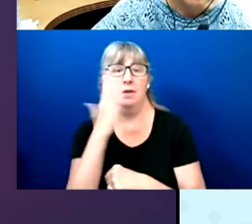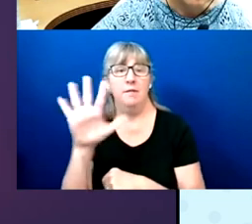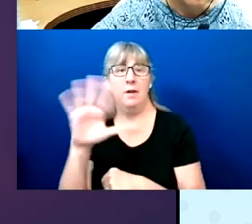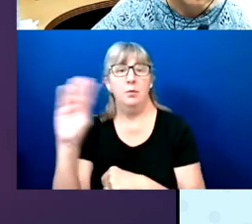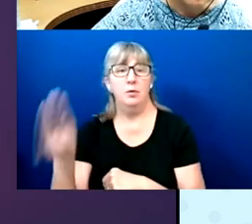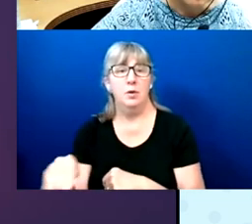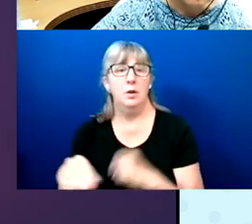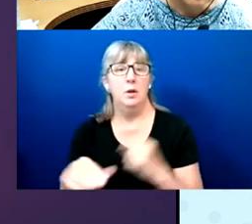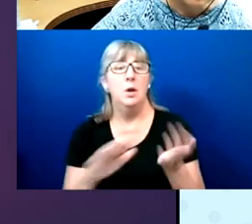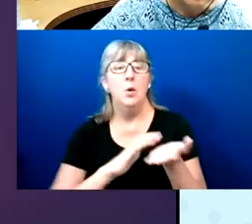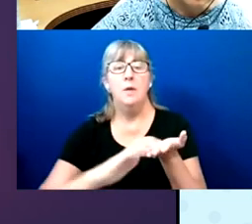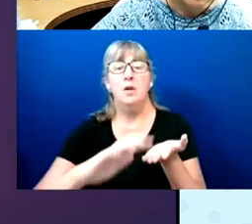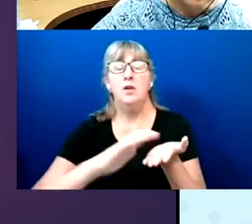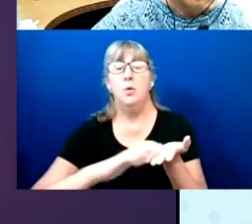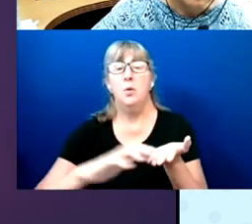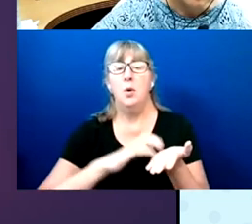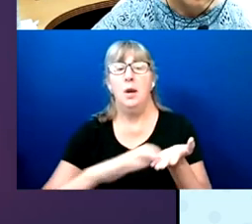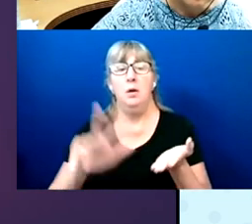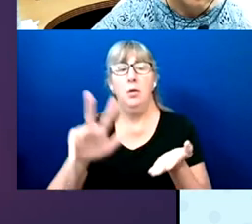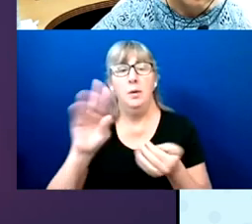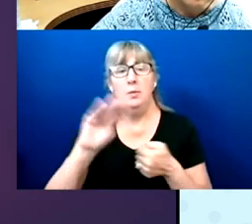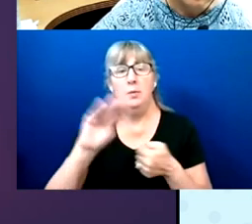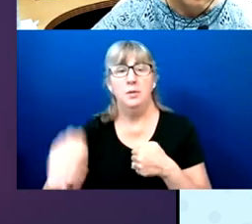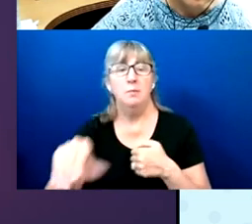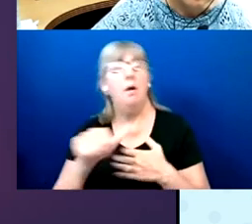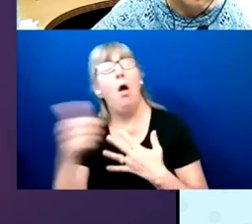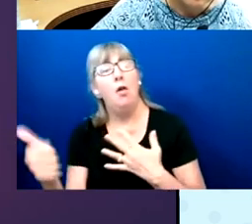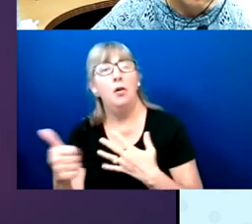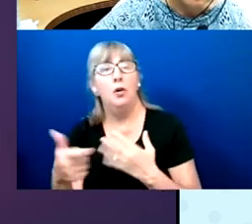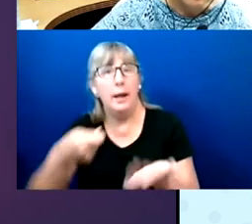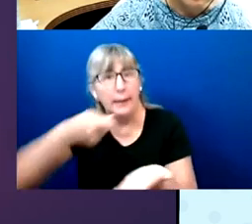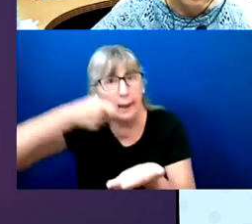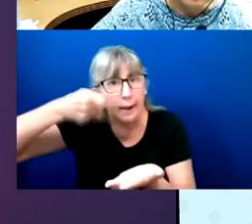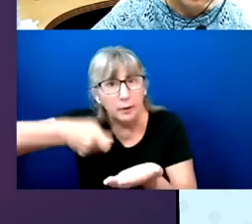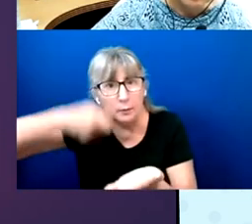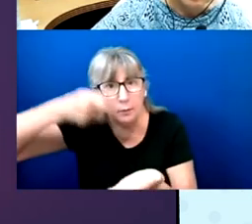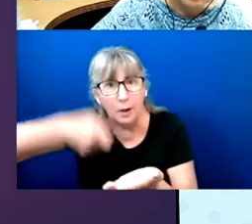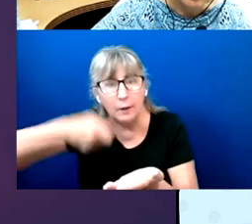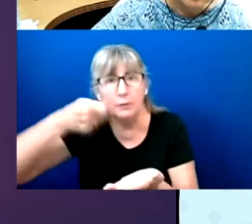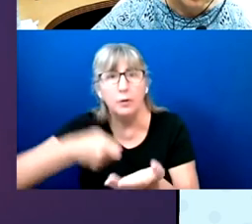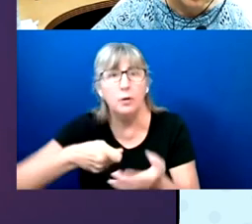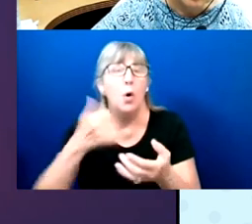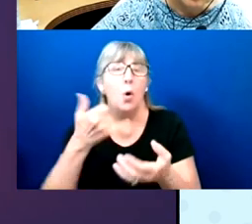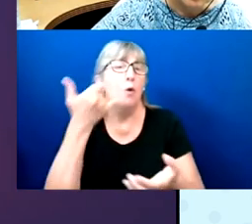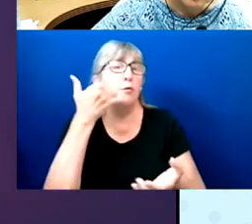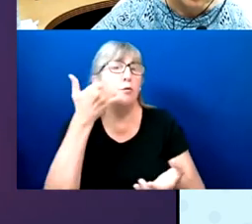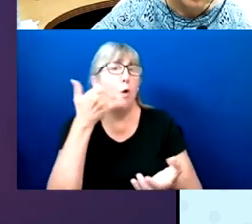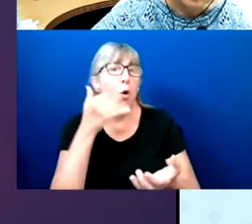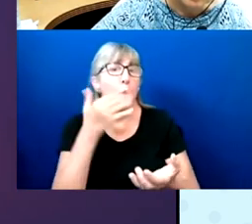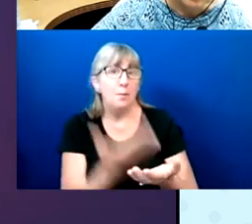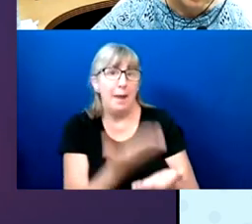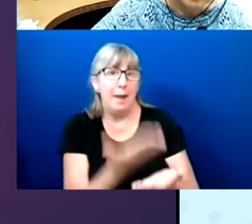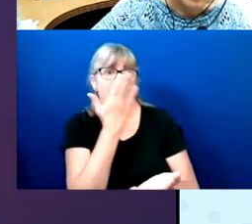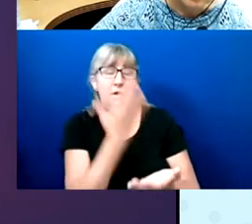And other technology, hand-held magnifier, Smartphone magnifier app was at 13%.